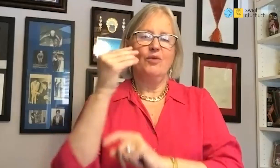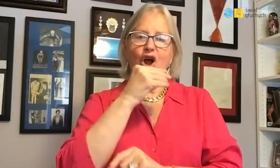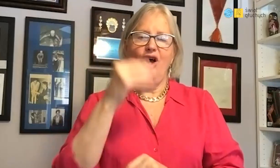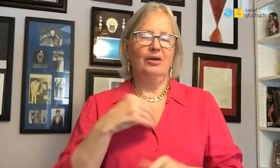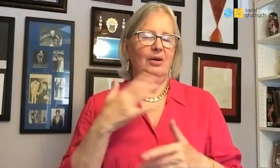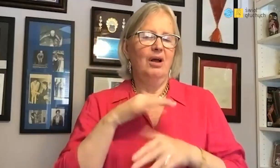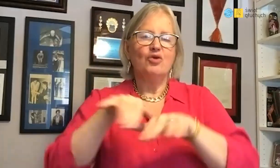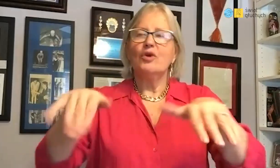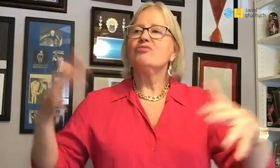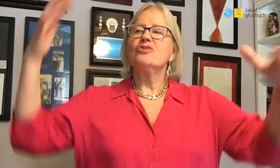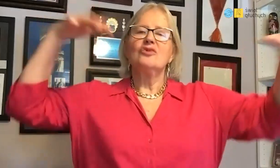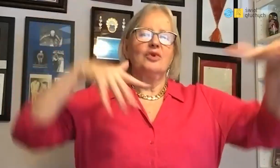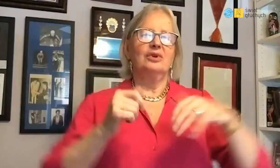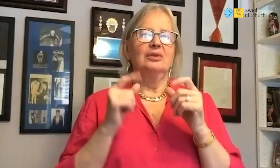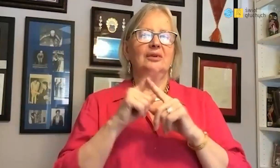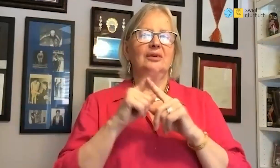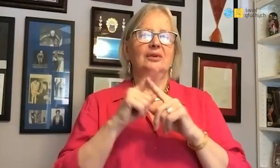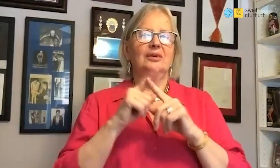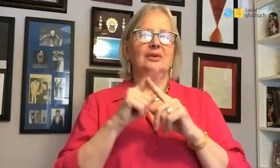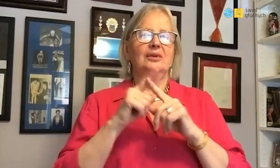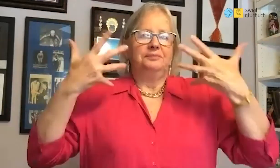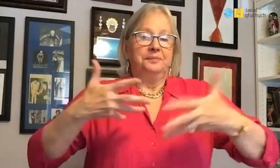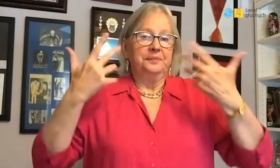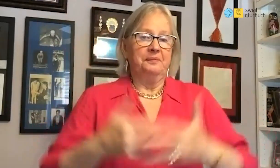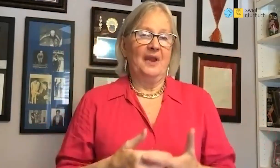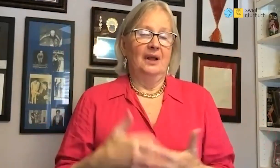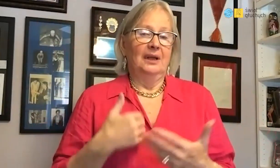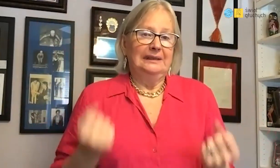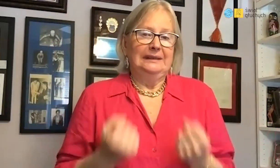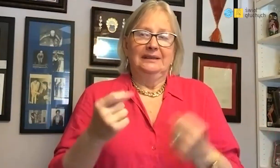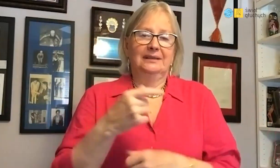These waves, the air ...